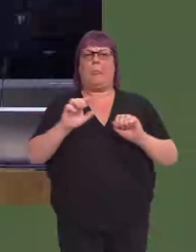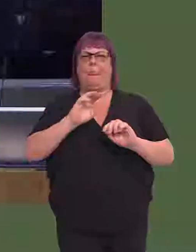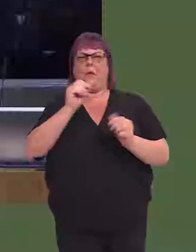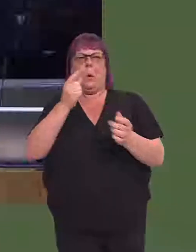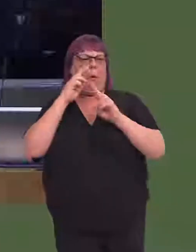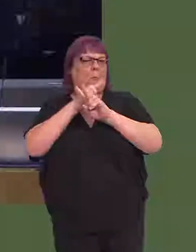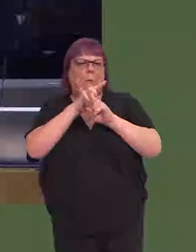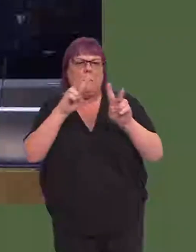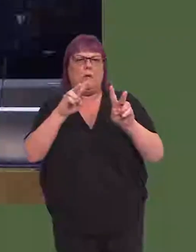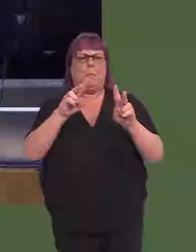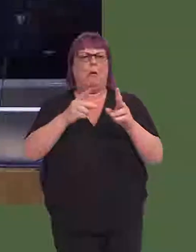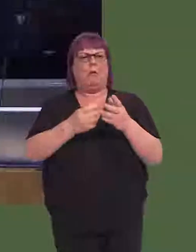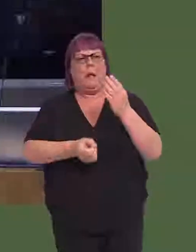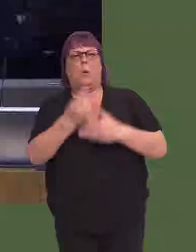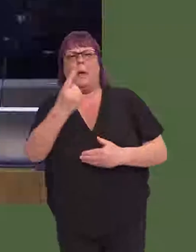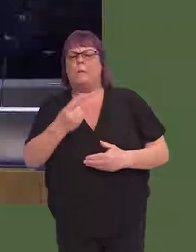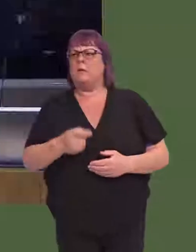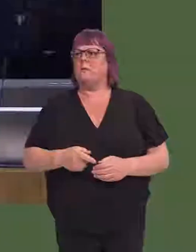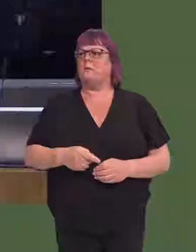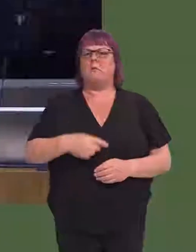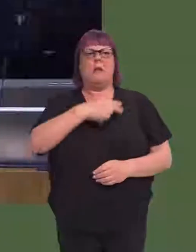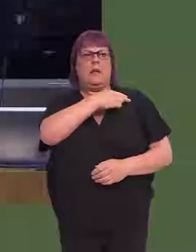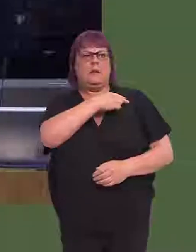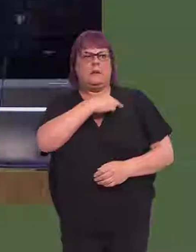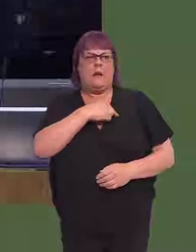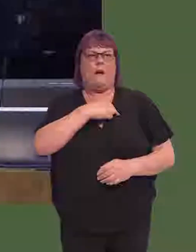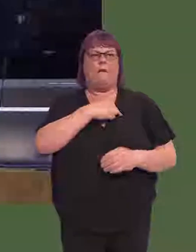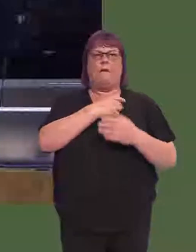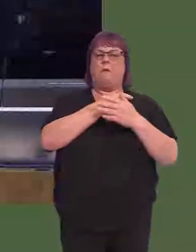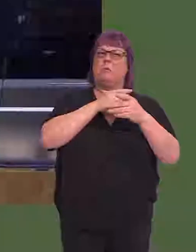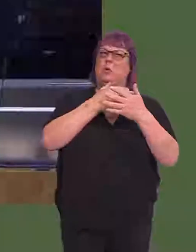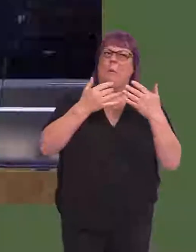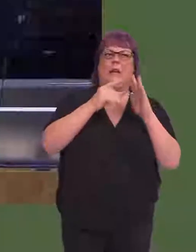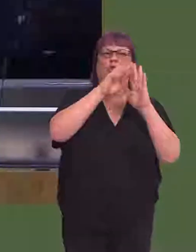any tangible outcomes; service improvement members of staff are said to be overly junior;